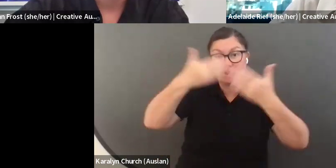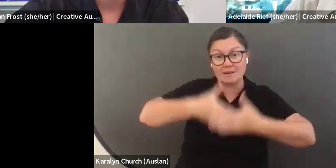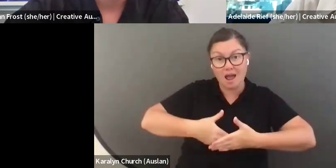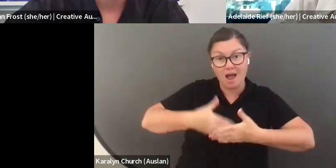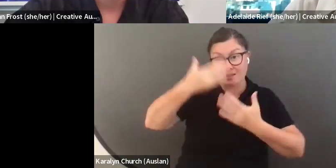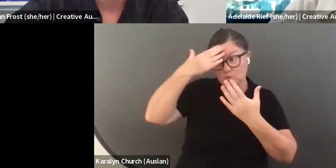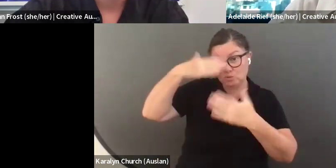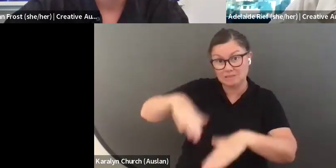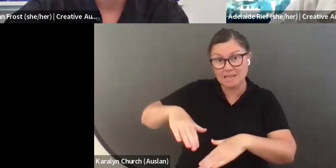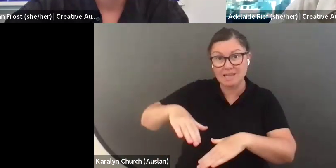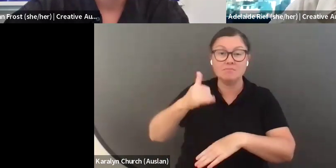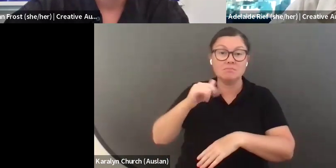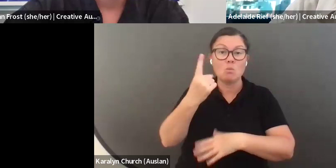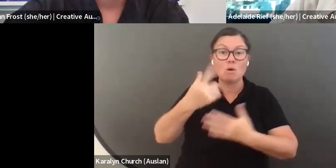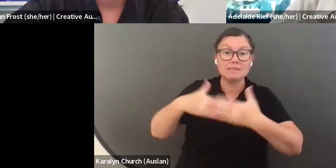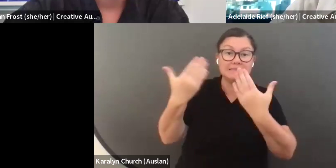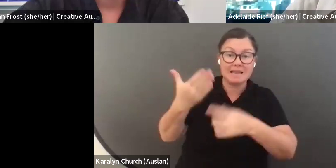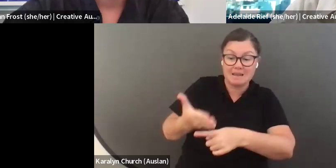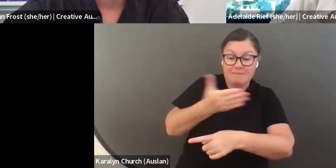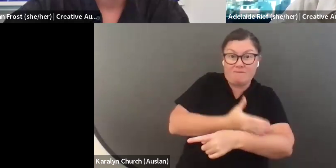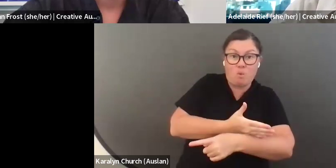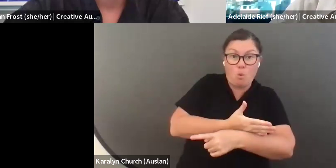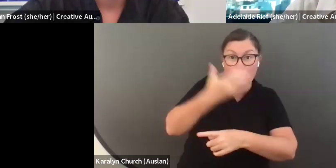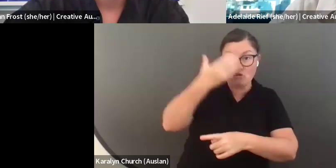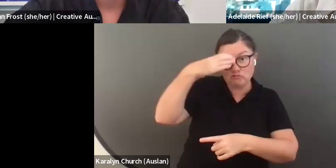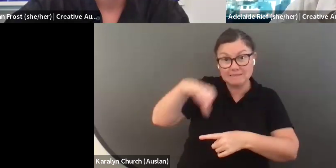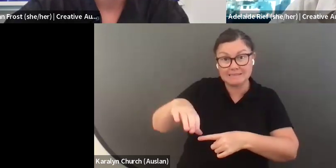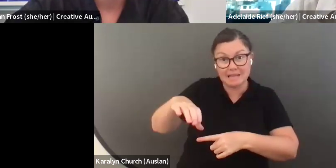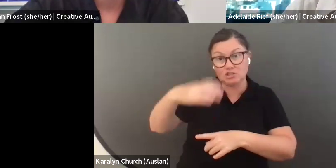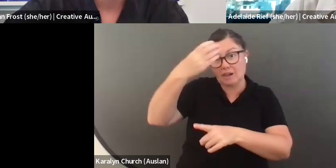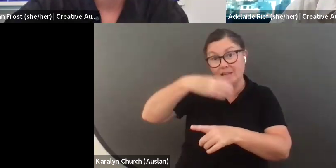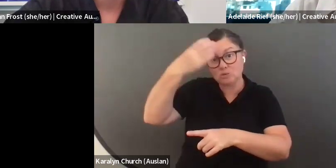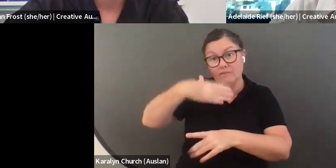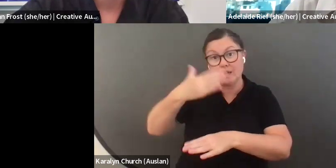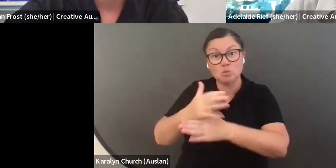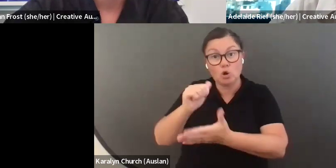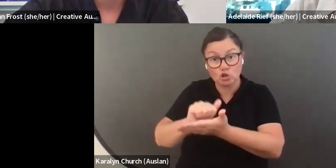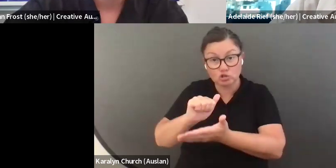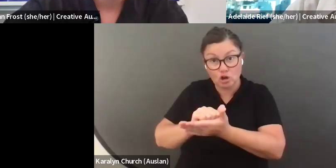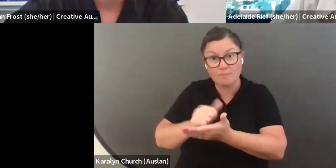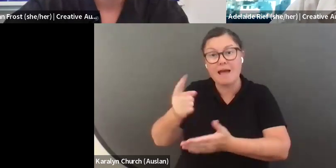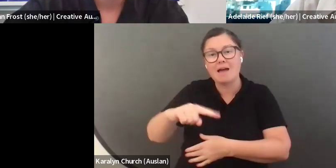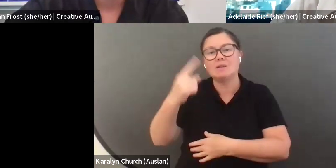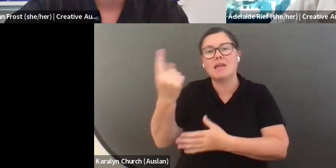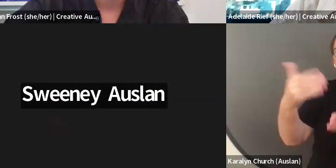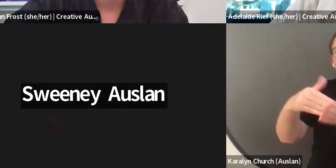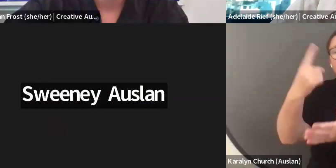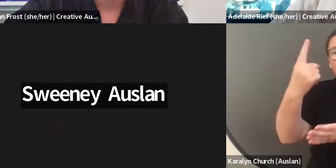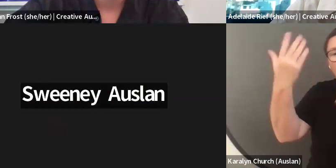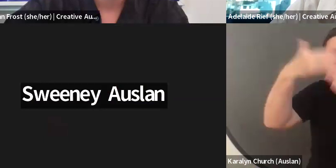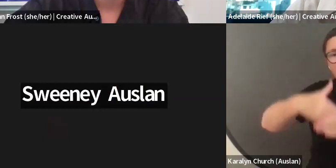challenging and we really want to support you to be able to access this program. Travel support can also include support to stay an